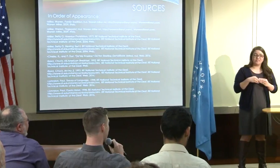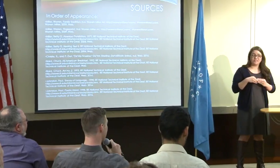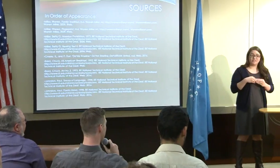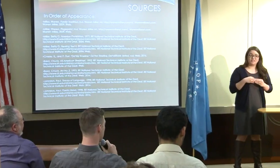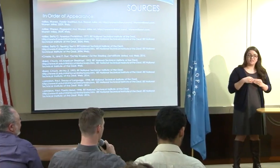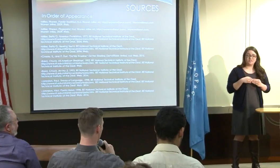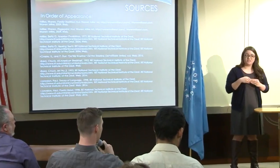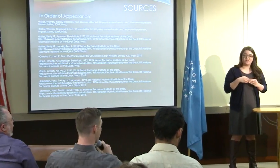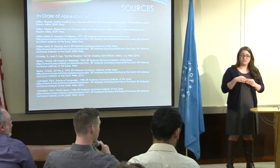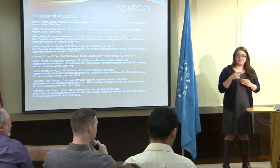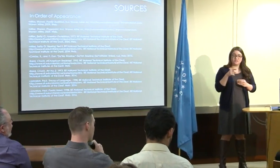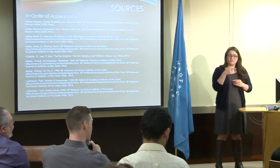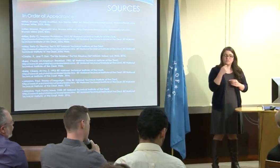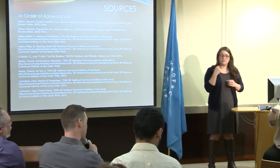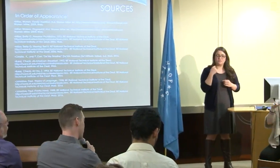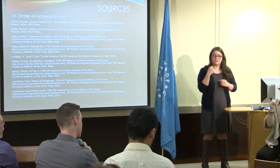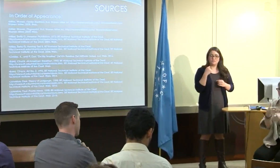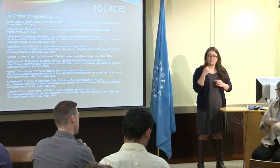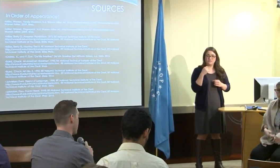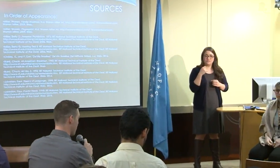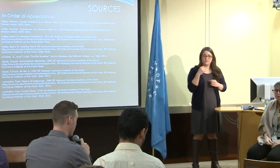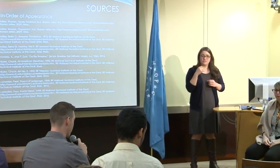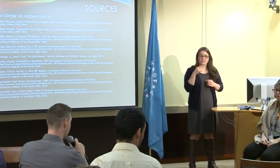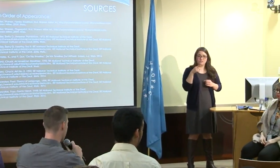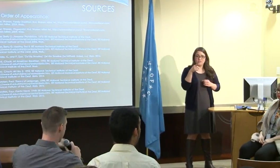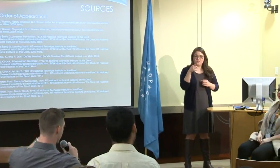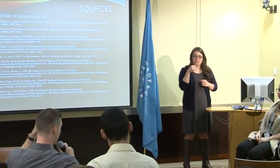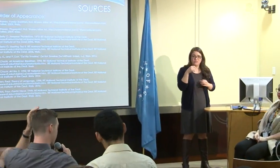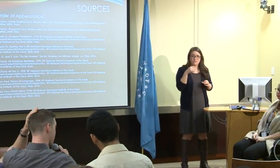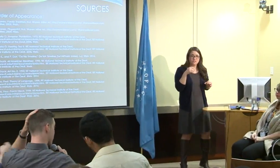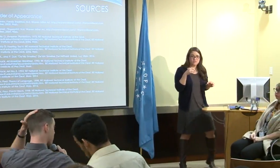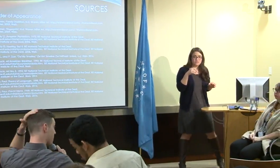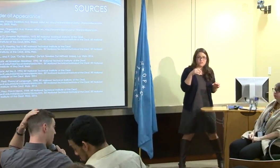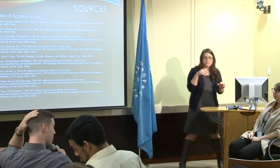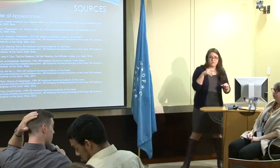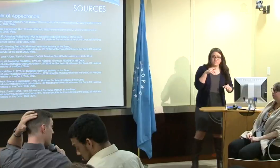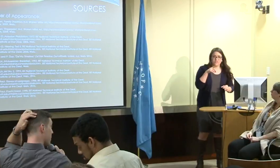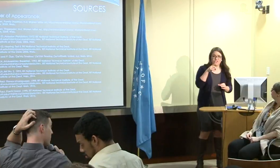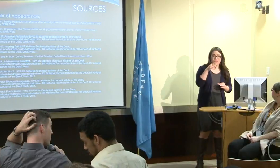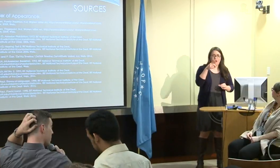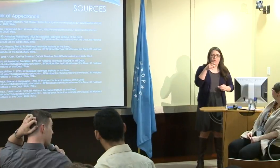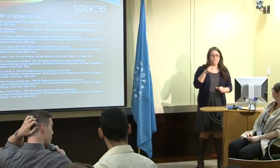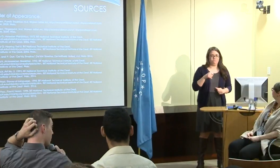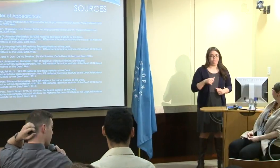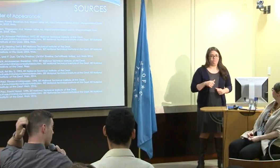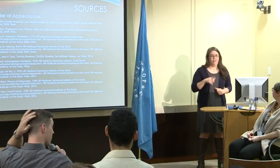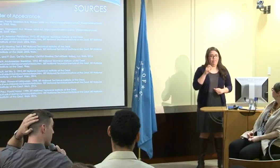Sorry. We have to wrap up. There's other people that are trying to use this room.